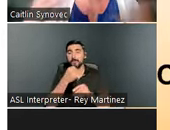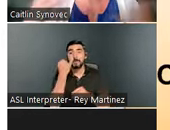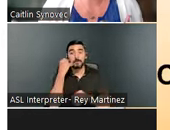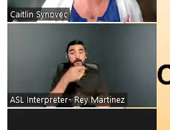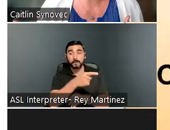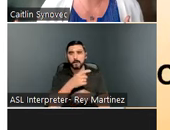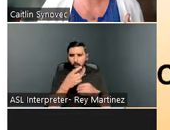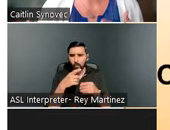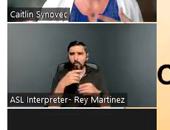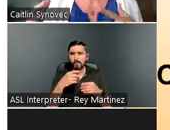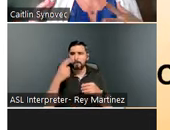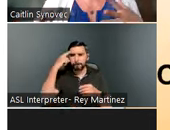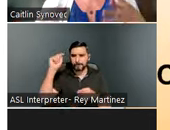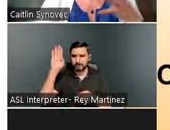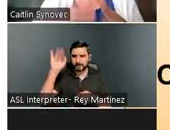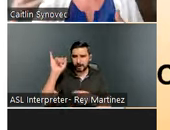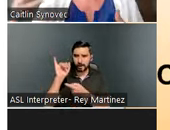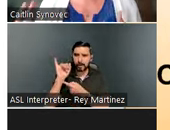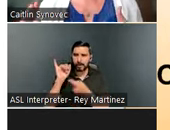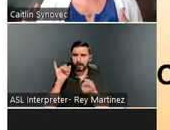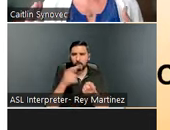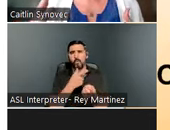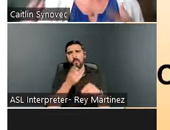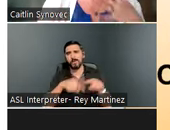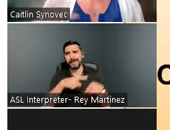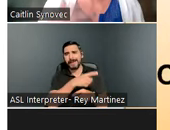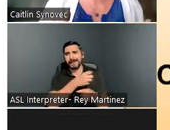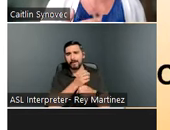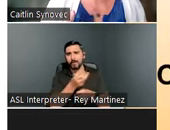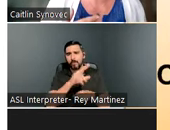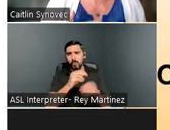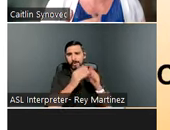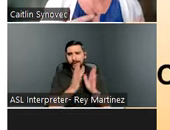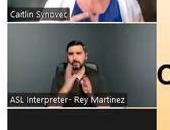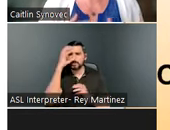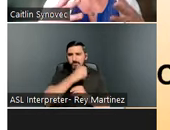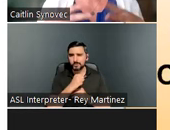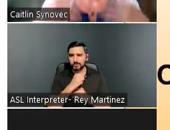in their own housing." So people might qualify for resources and then there are concerns about that.